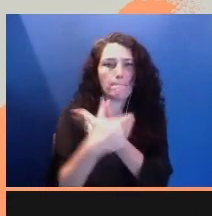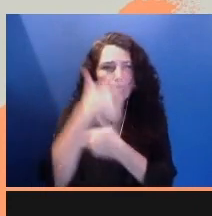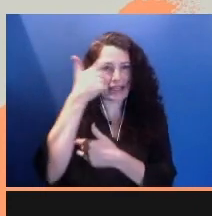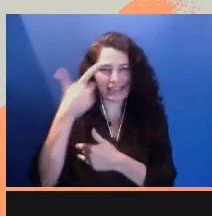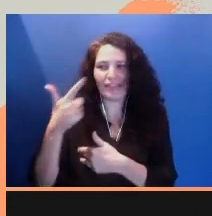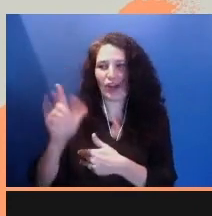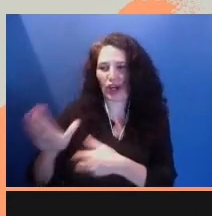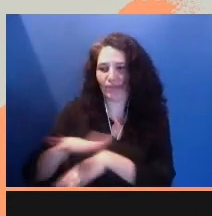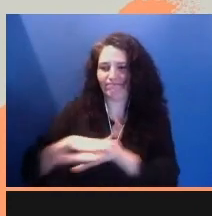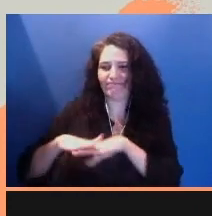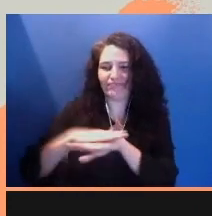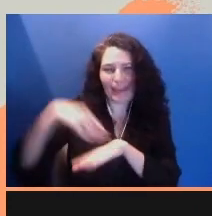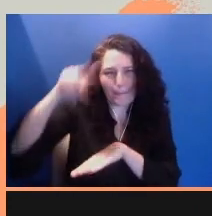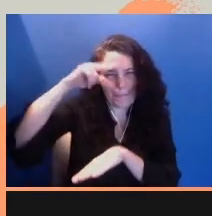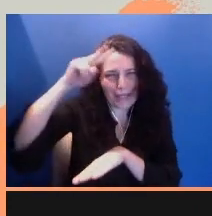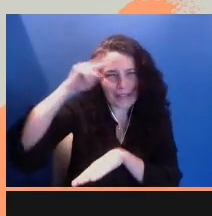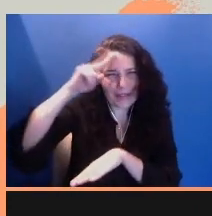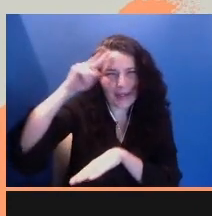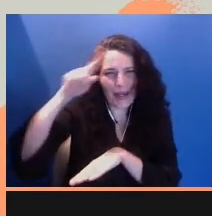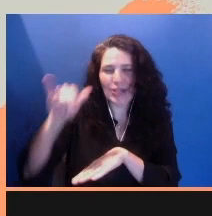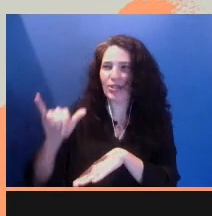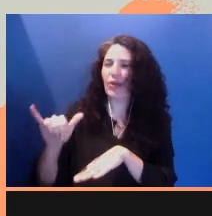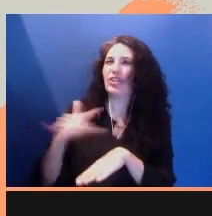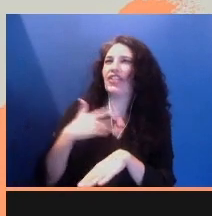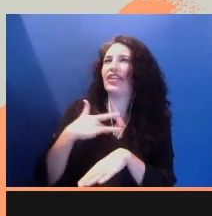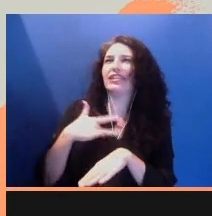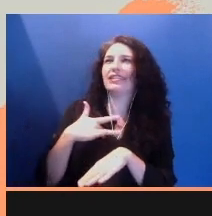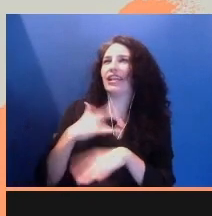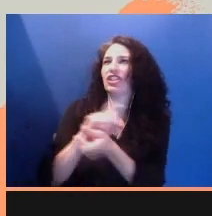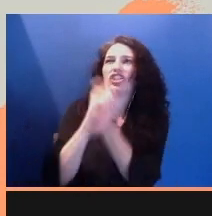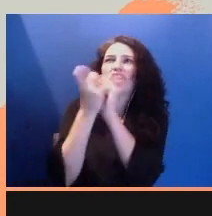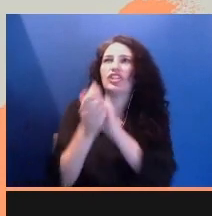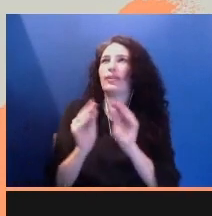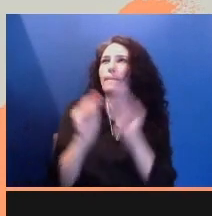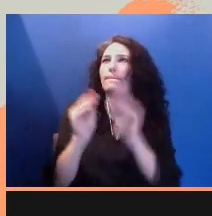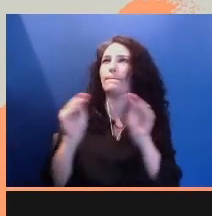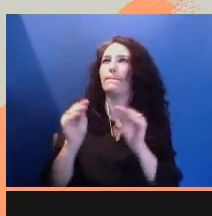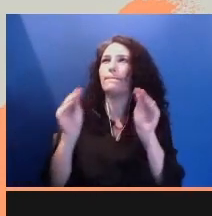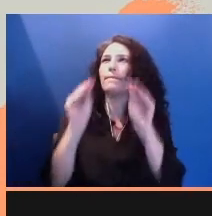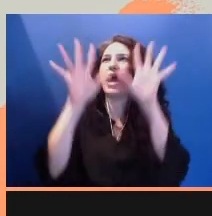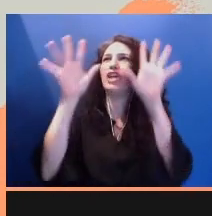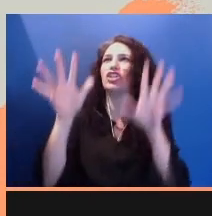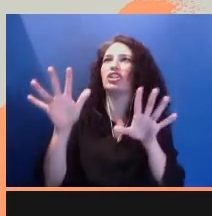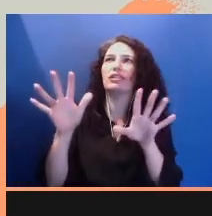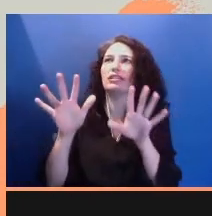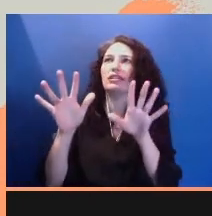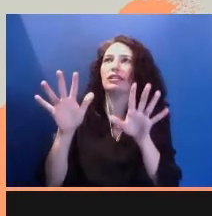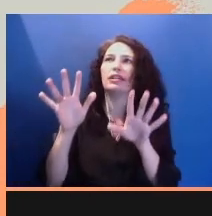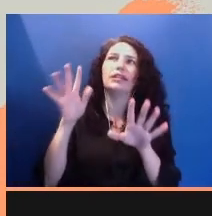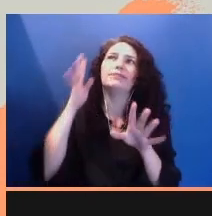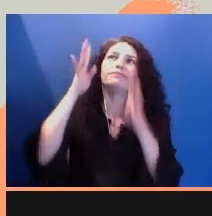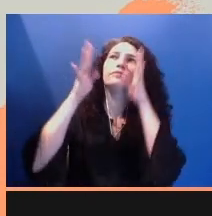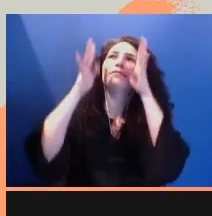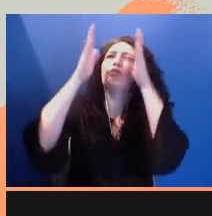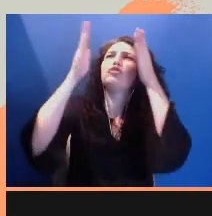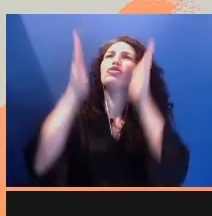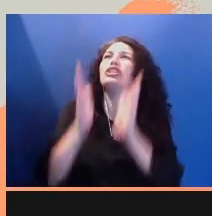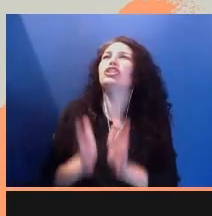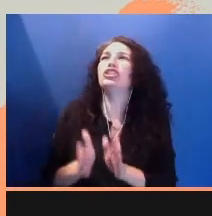into a magical creature to escape abuse, but must find her way back or face extinction.